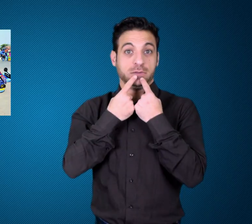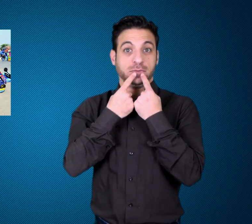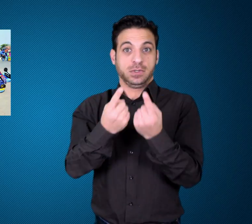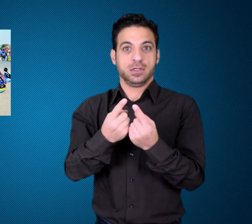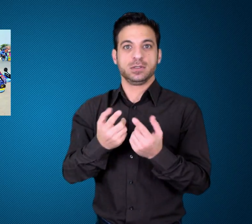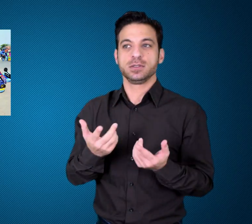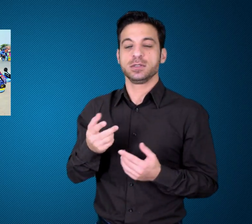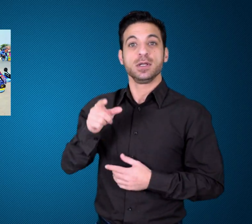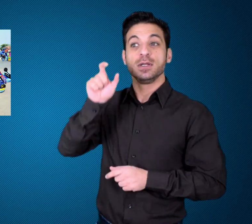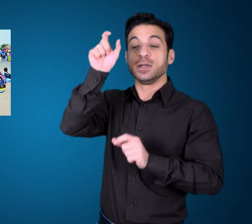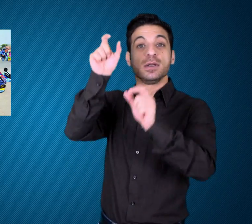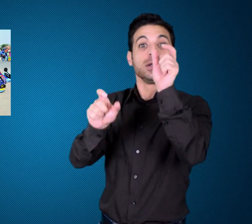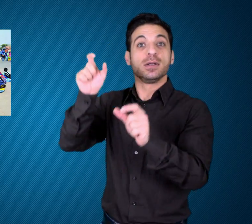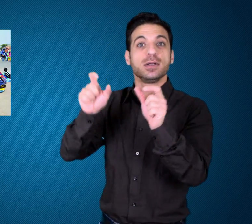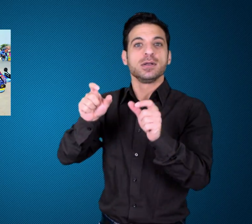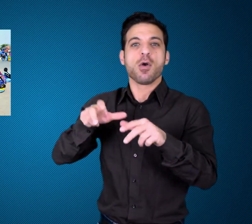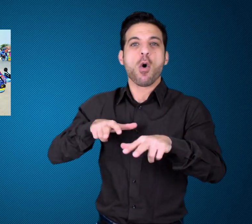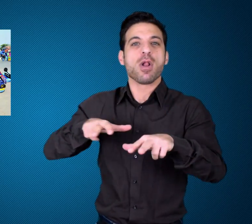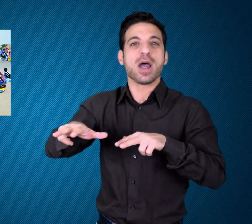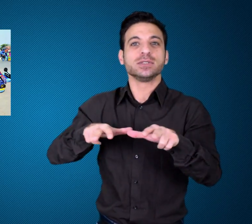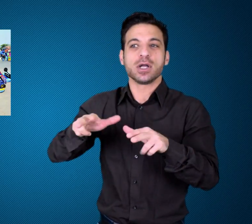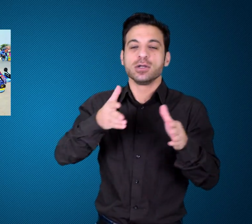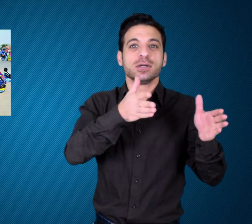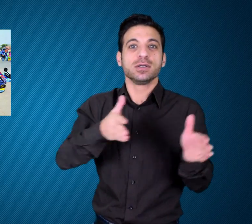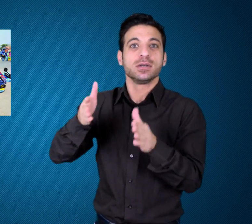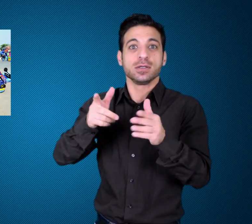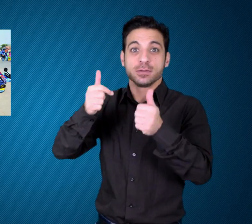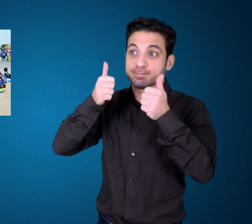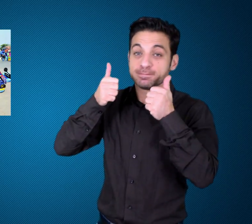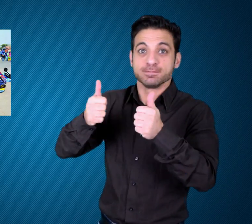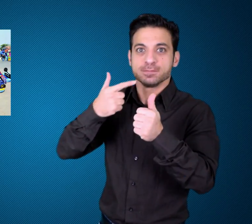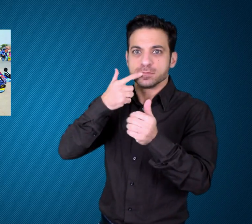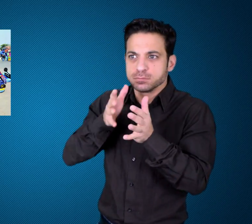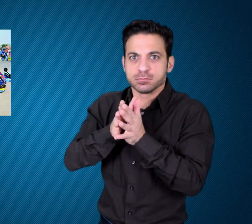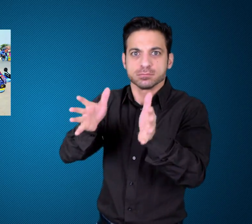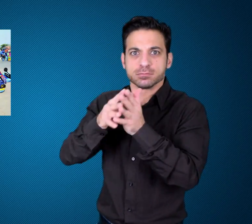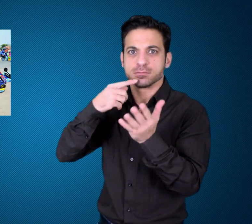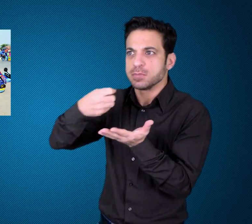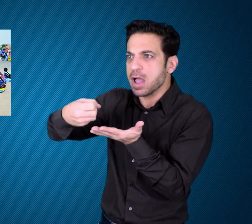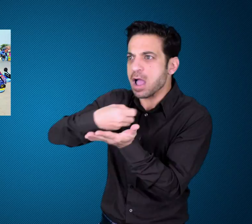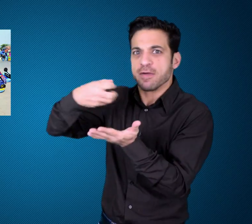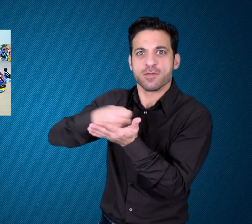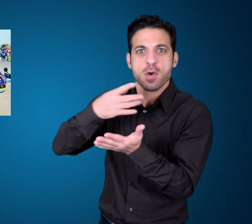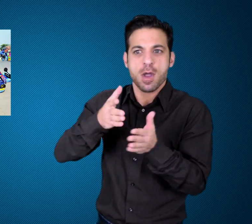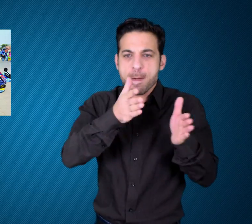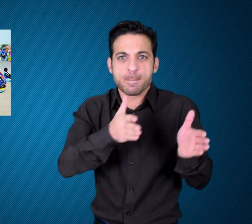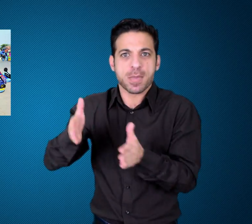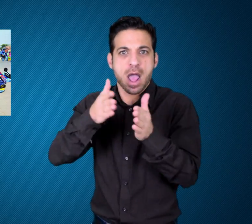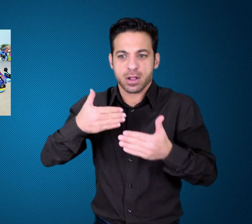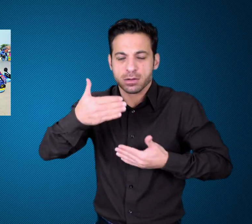organisers did not discuss with us the